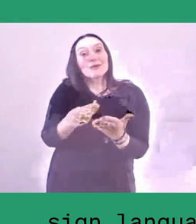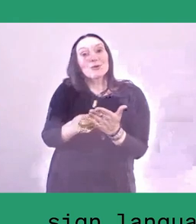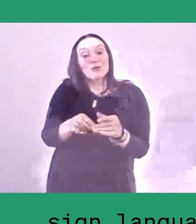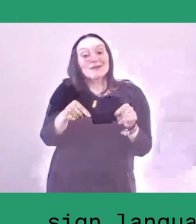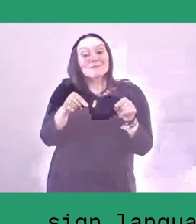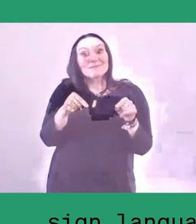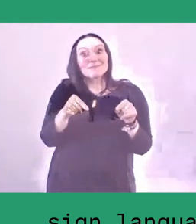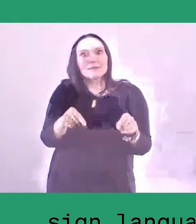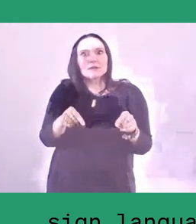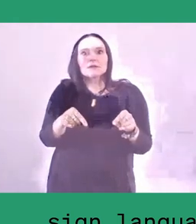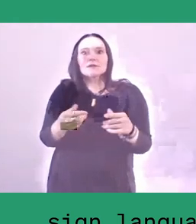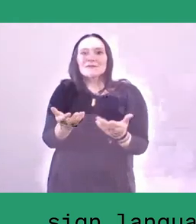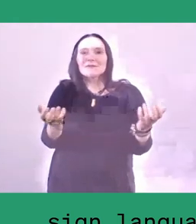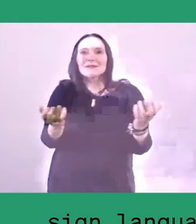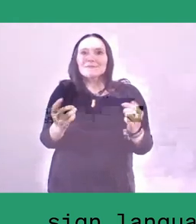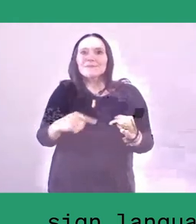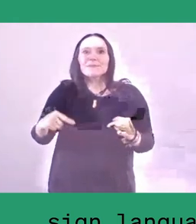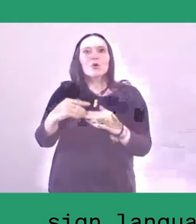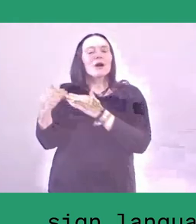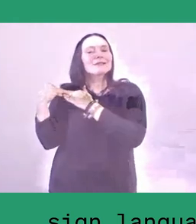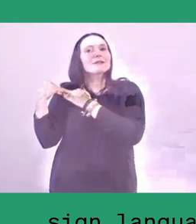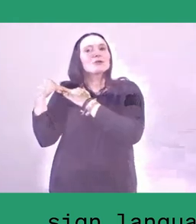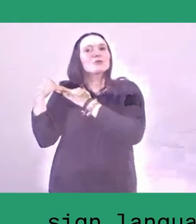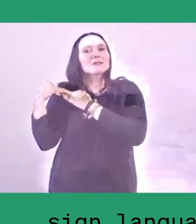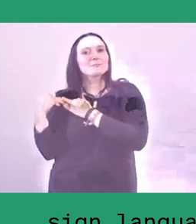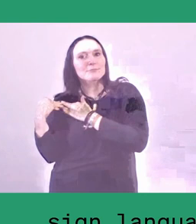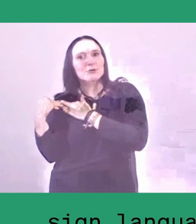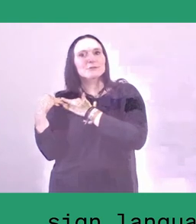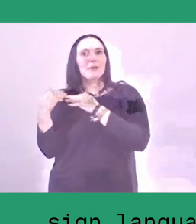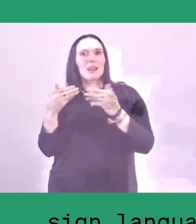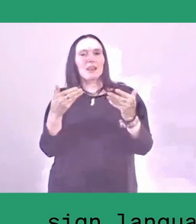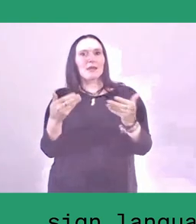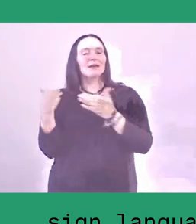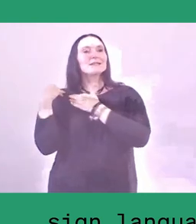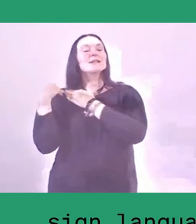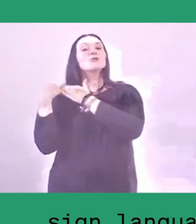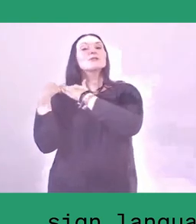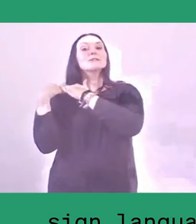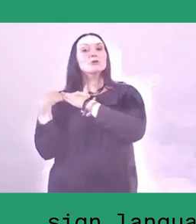Speaking about responsibility for the soil's degradation,